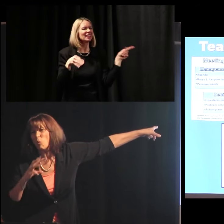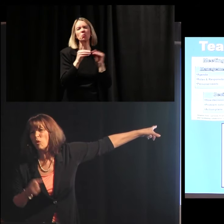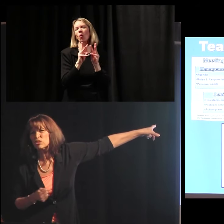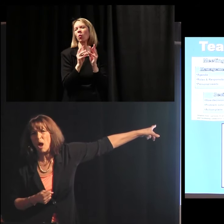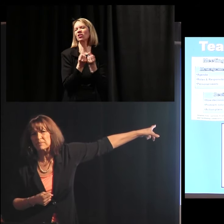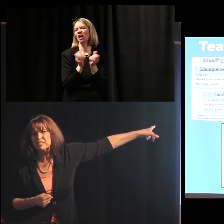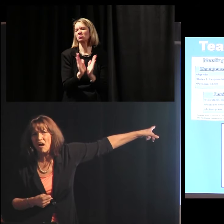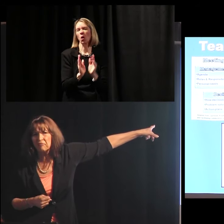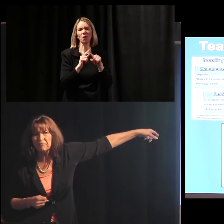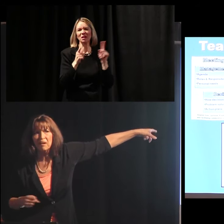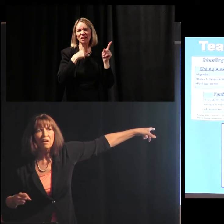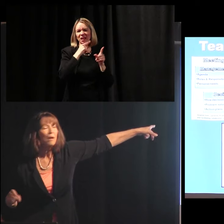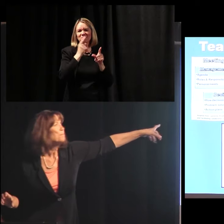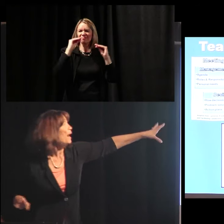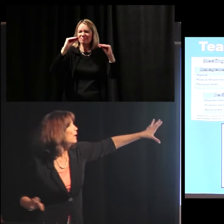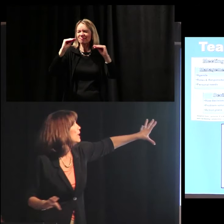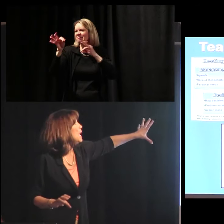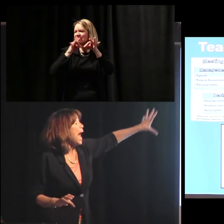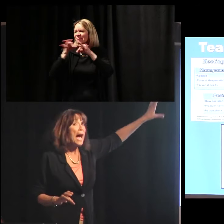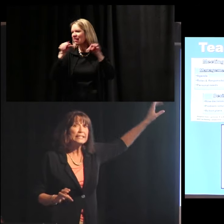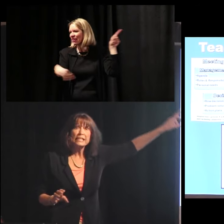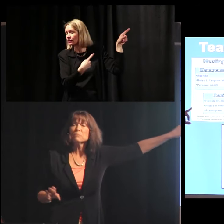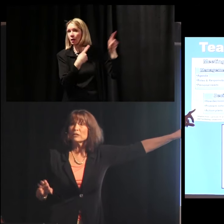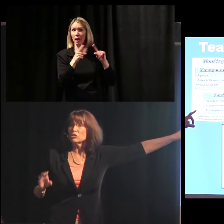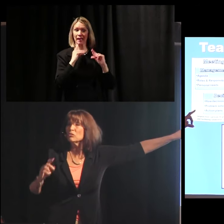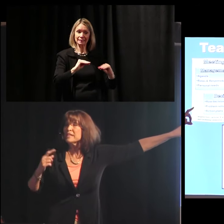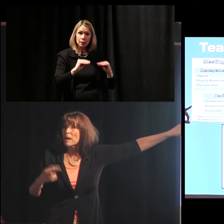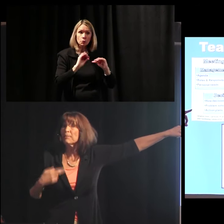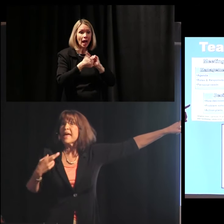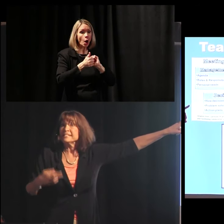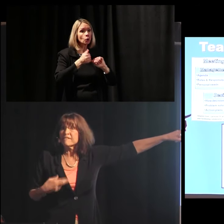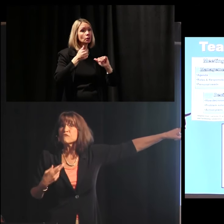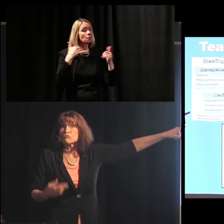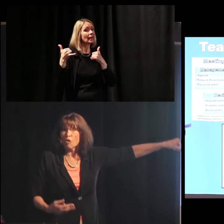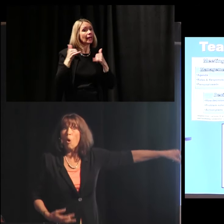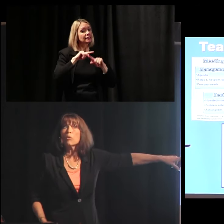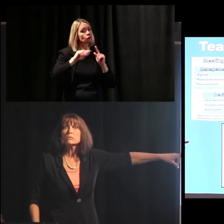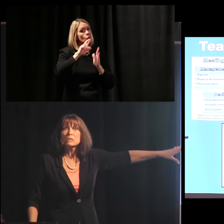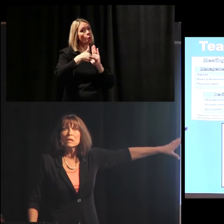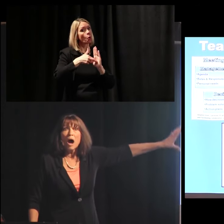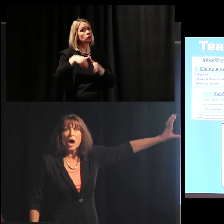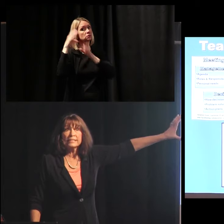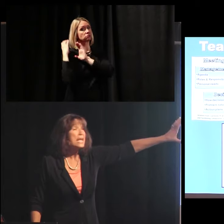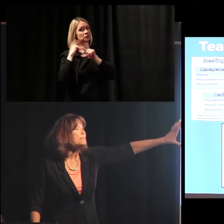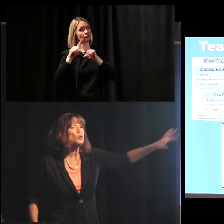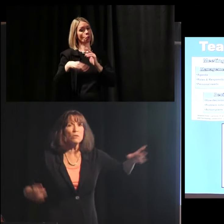This is more workshop stuff. But I teach my students how to play different roles on teams.